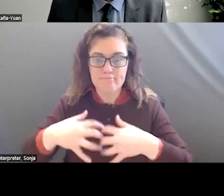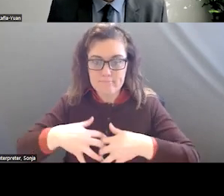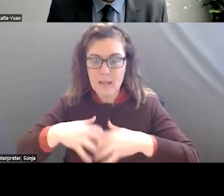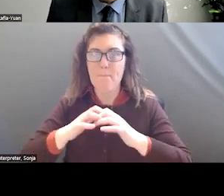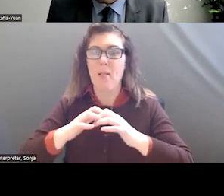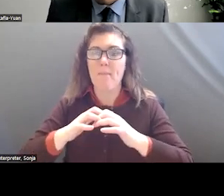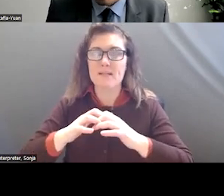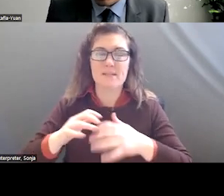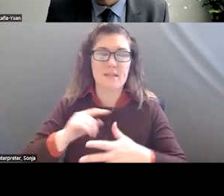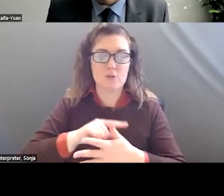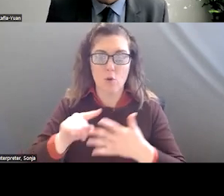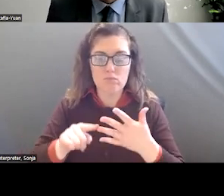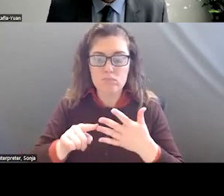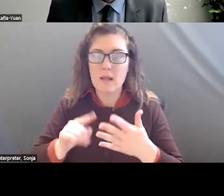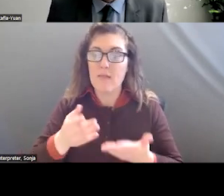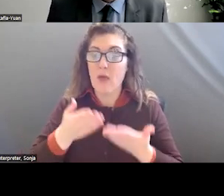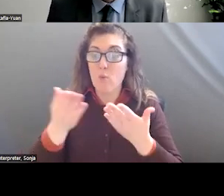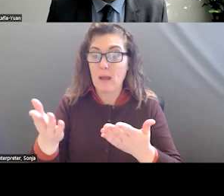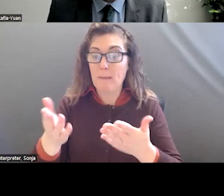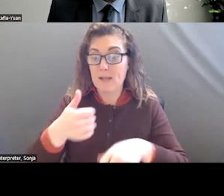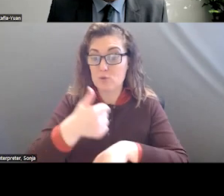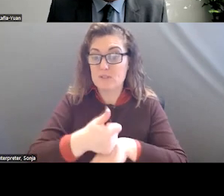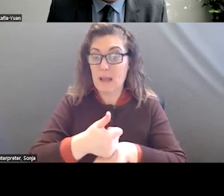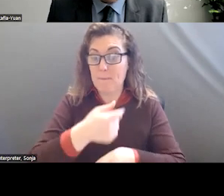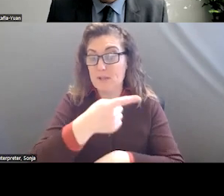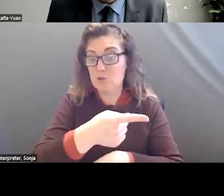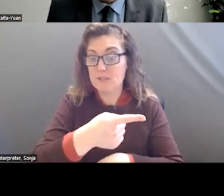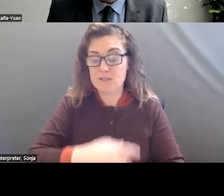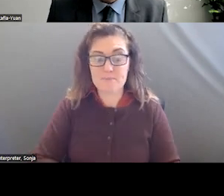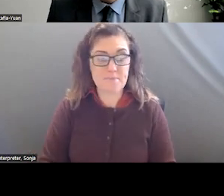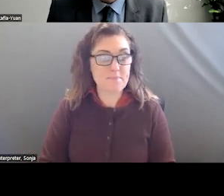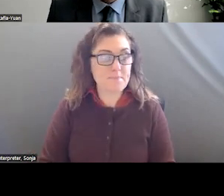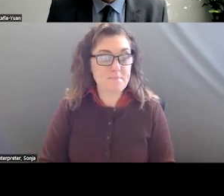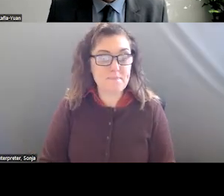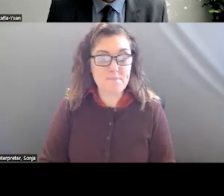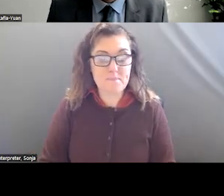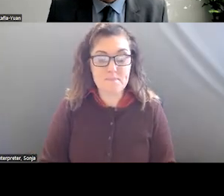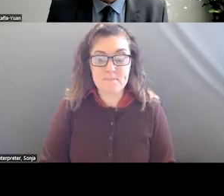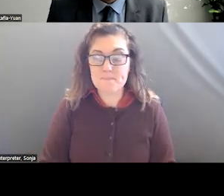IMPLEMENTATION AND FOR THE STAKE HOLDER MEETING AND THEY RECOMMENDED THIS BE ESTABLISHED AS A PERMANENT INSTITUTE. NEXT SLIDE PLEASE.